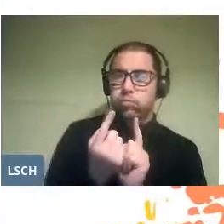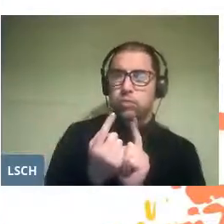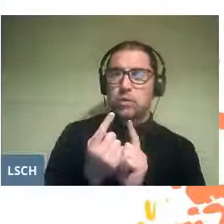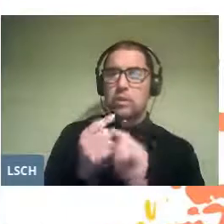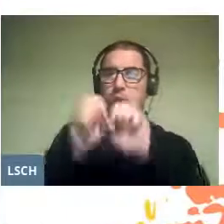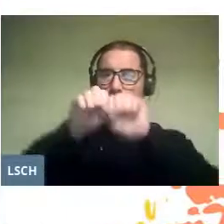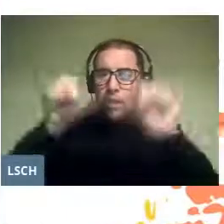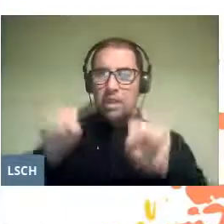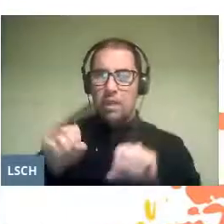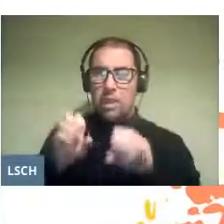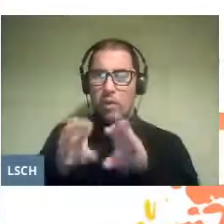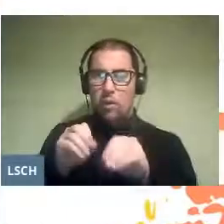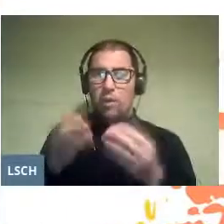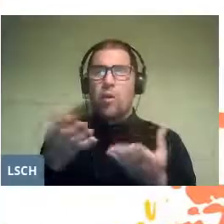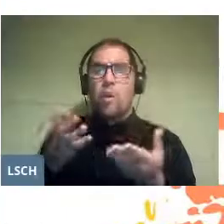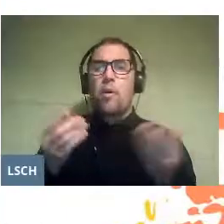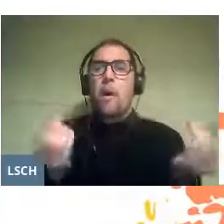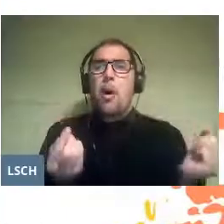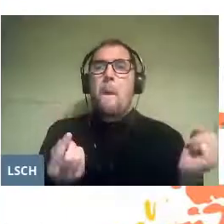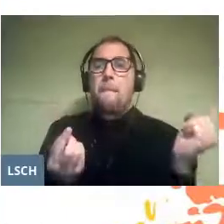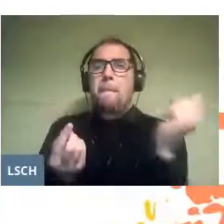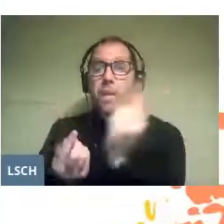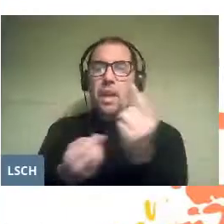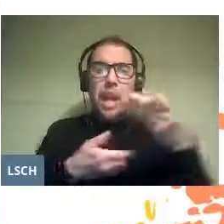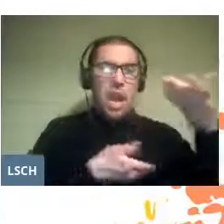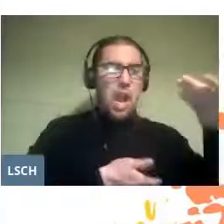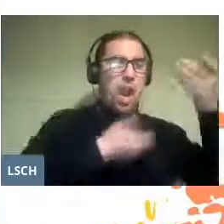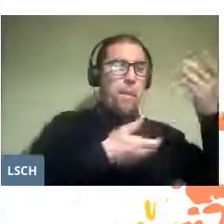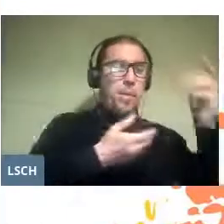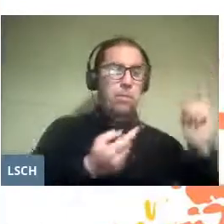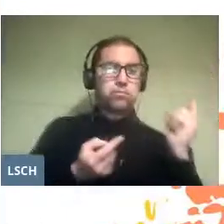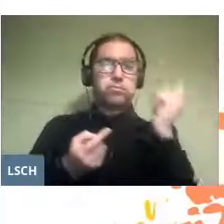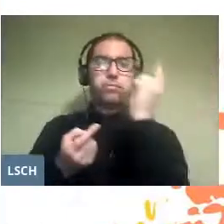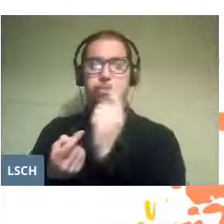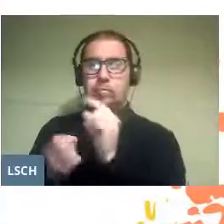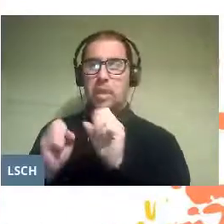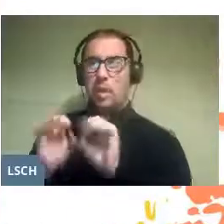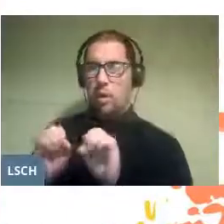the possibility of using opera in education.